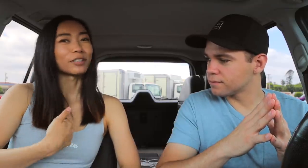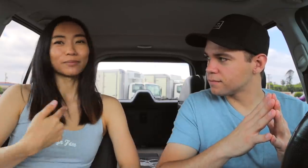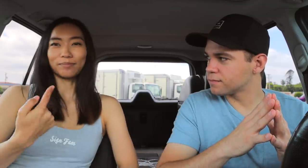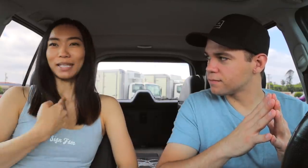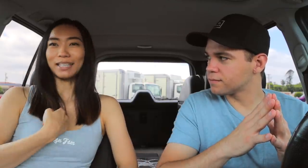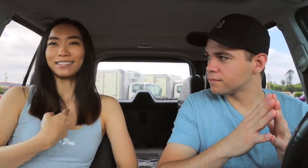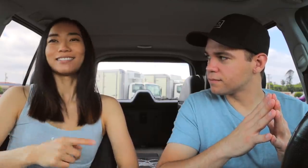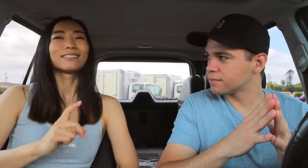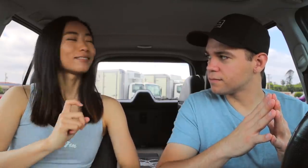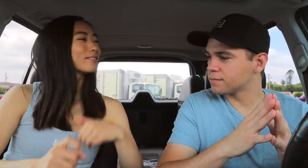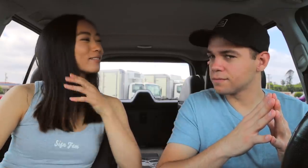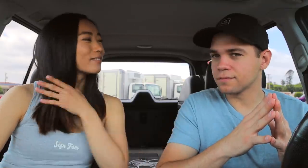Me